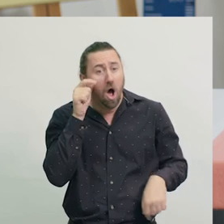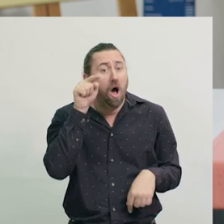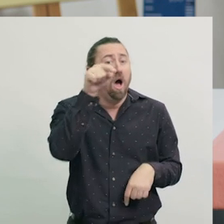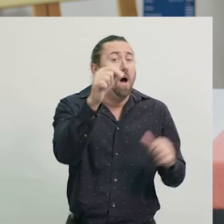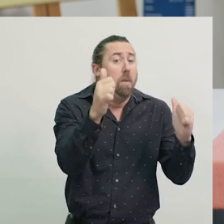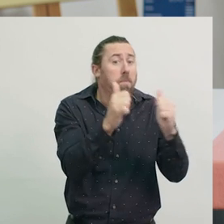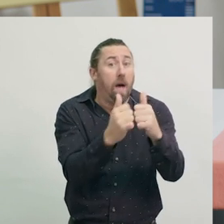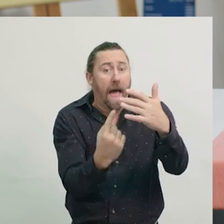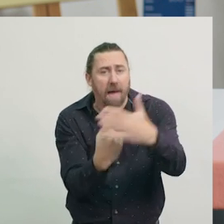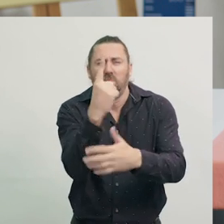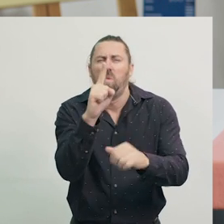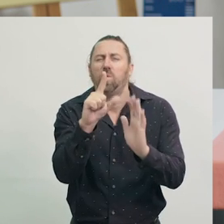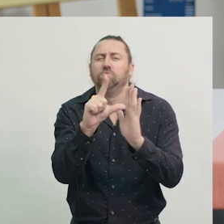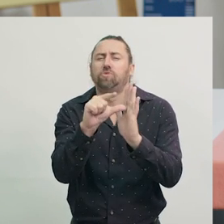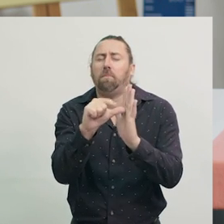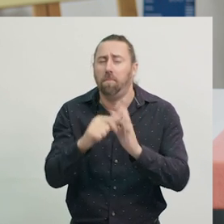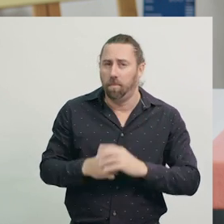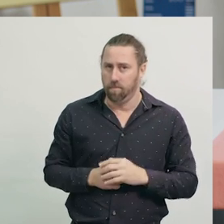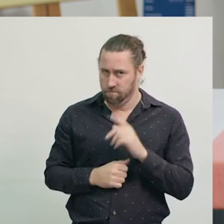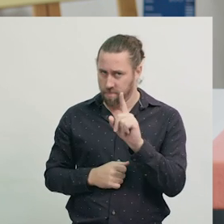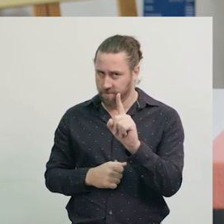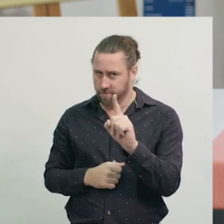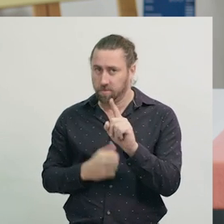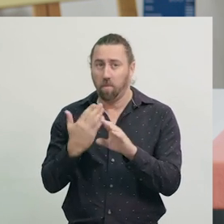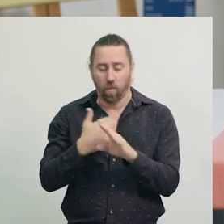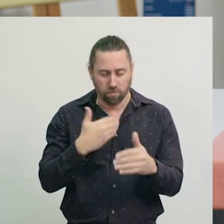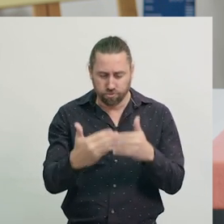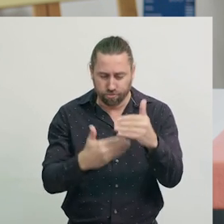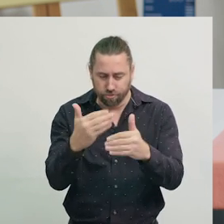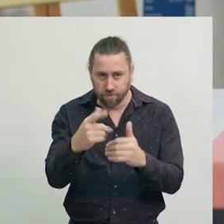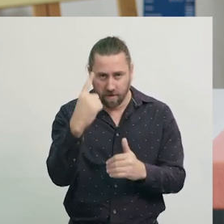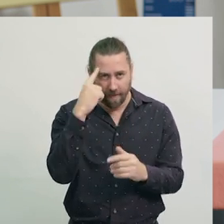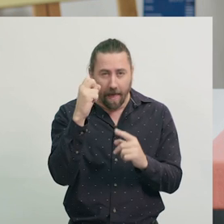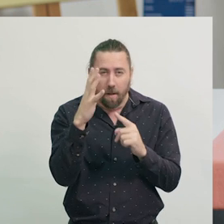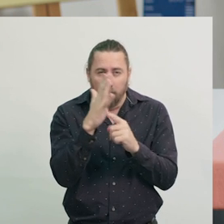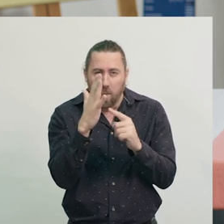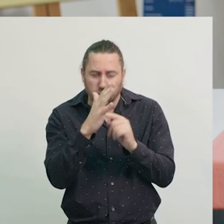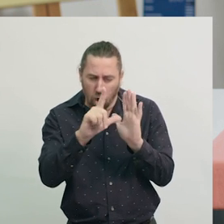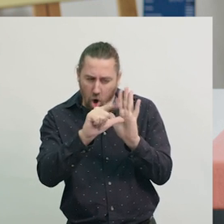But before we start, let's remember some important things about clocks.